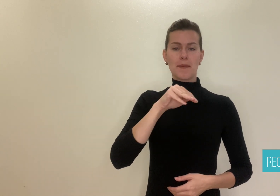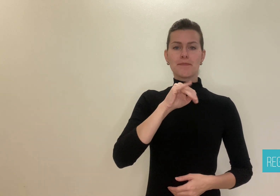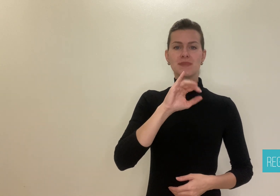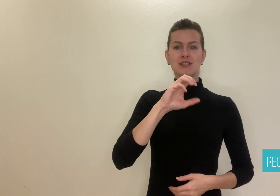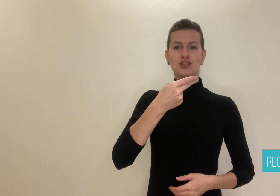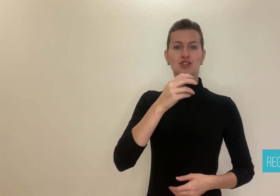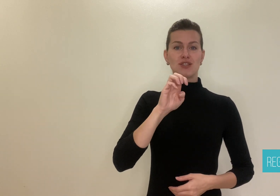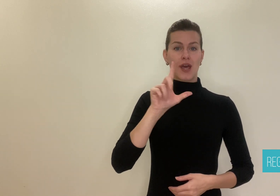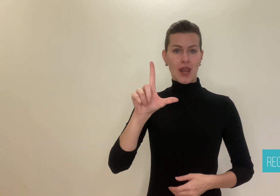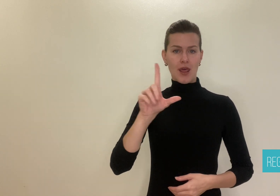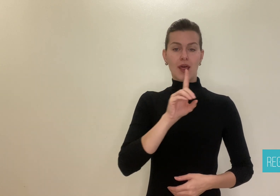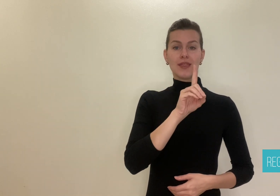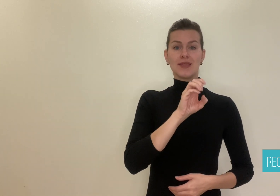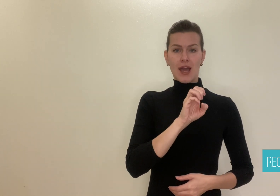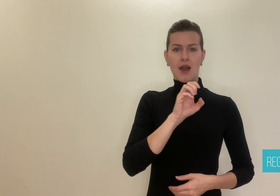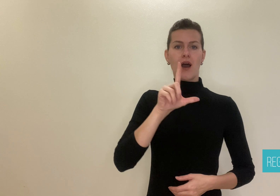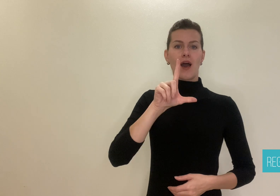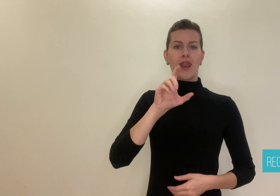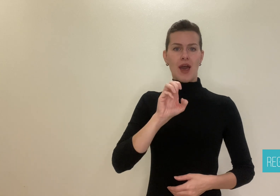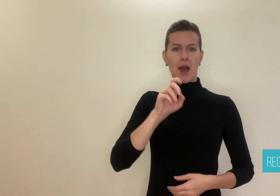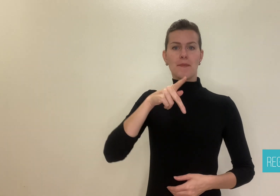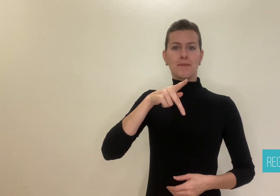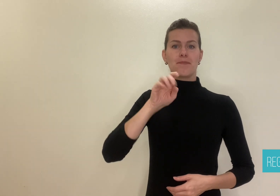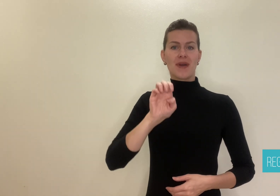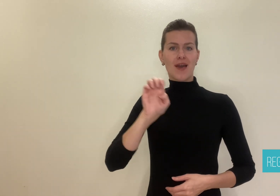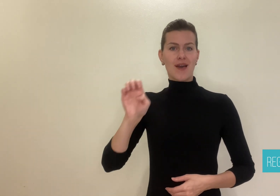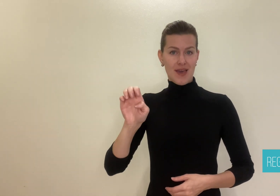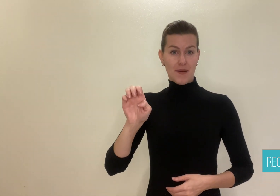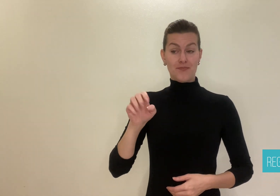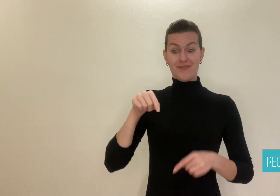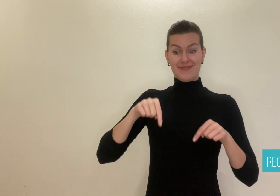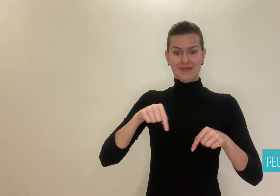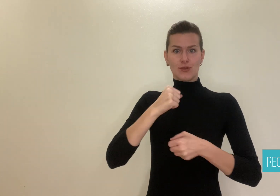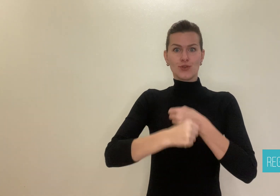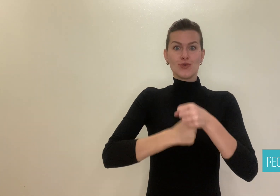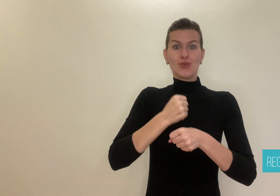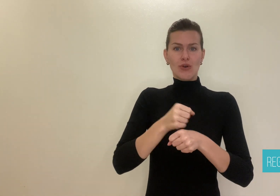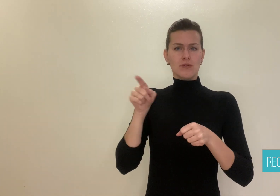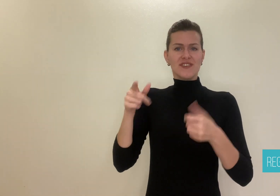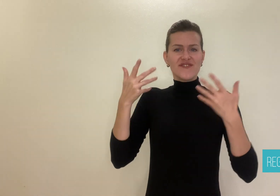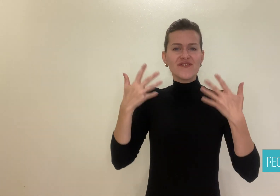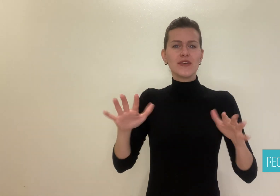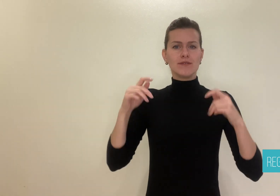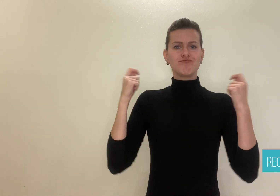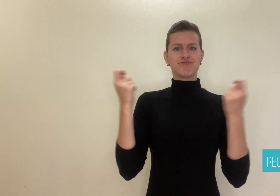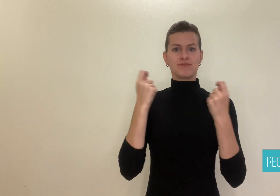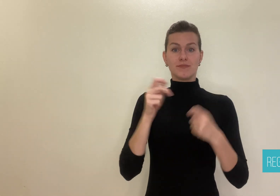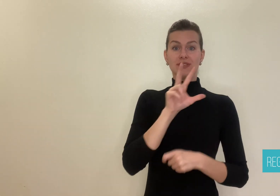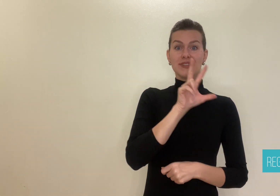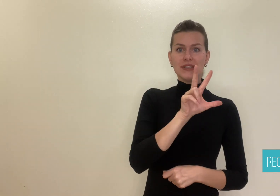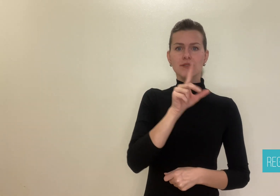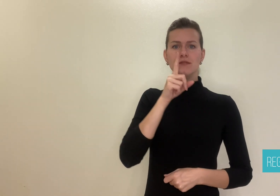This year marks 310 years. Through his observation of two Deaf